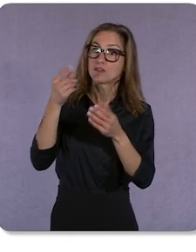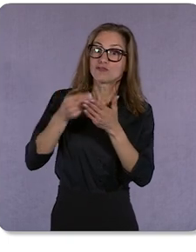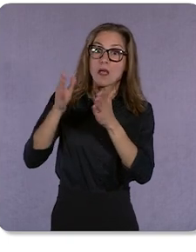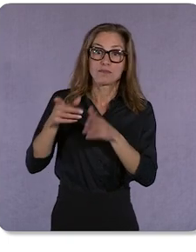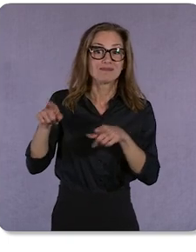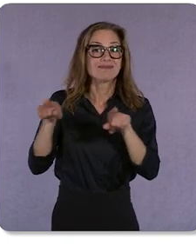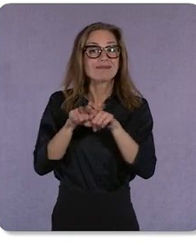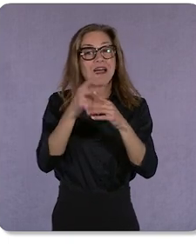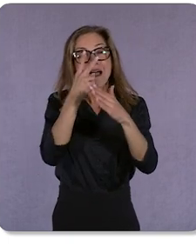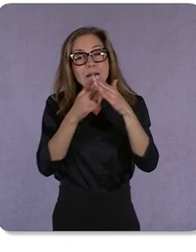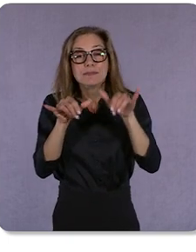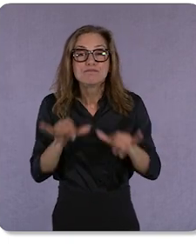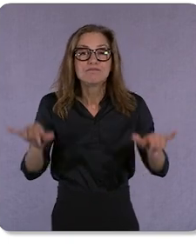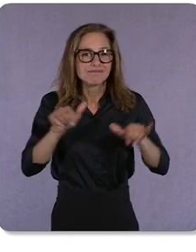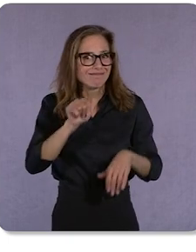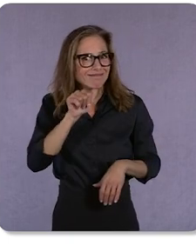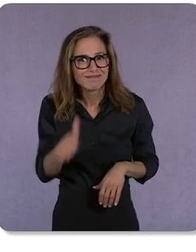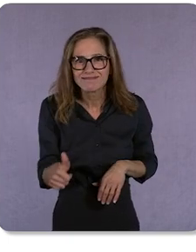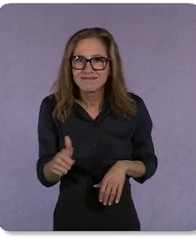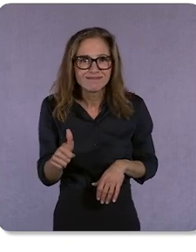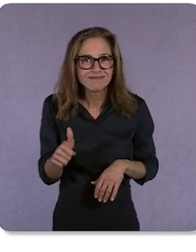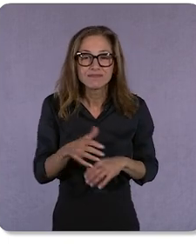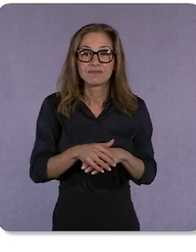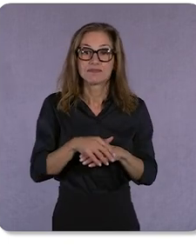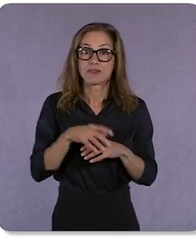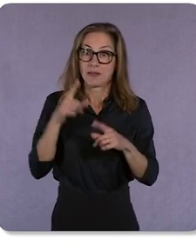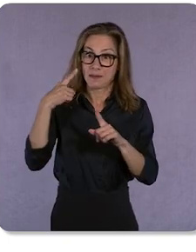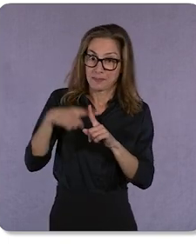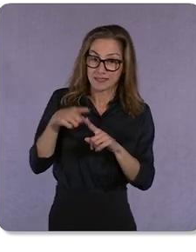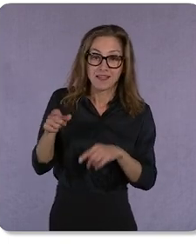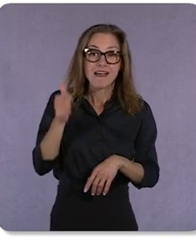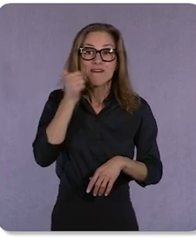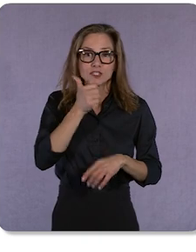And on top of this, each day brings a new set of circumstances to tackle.